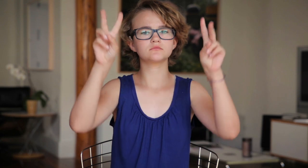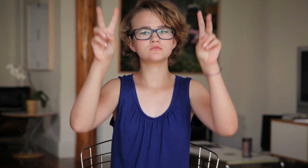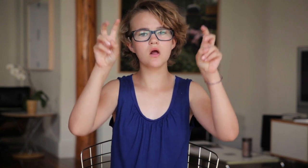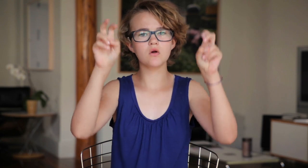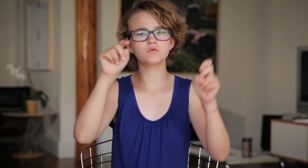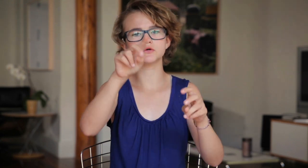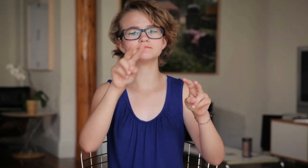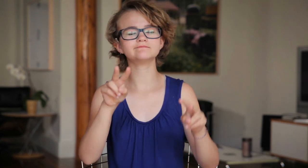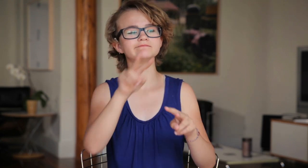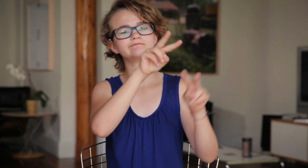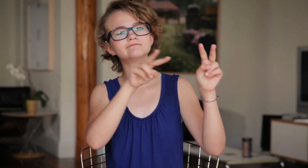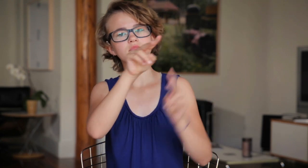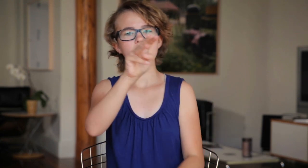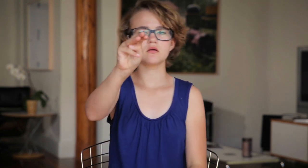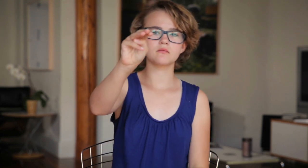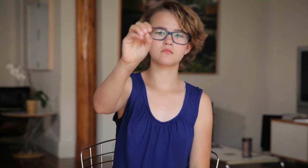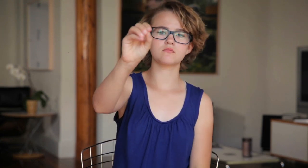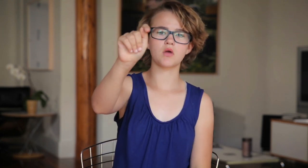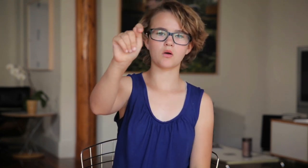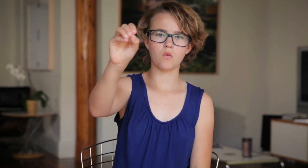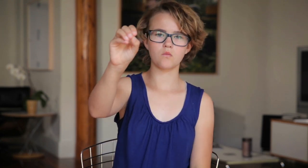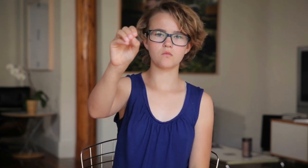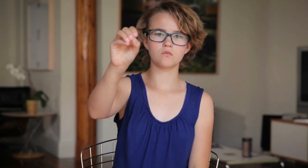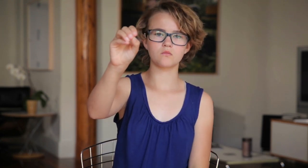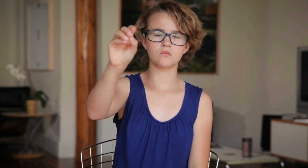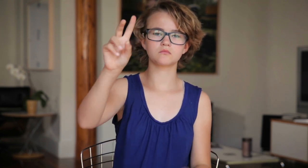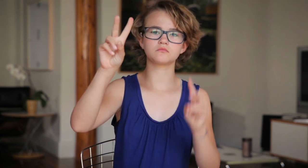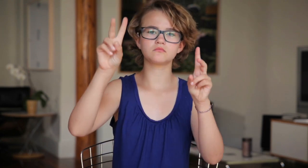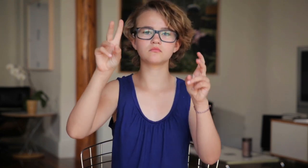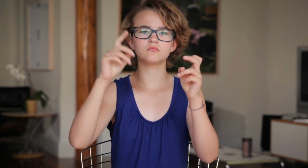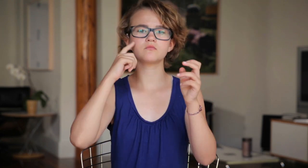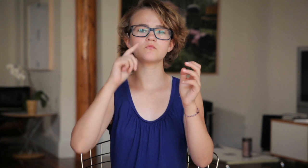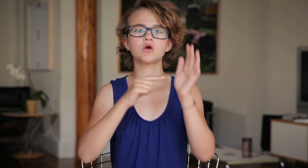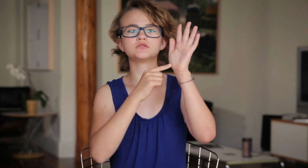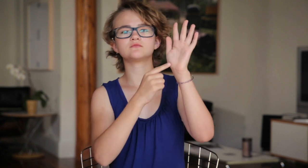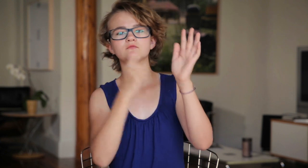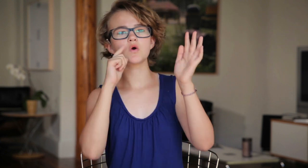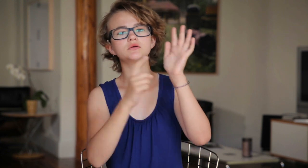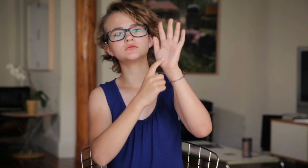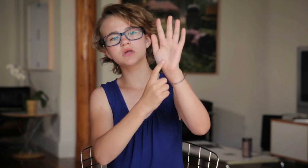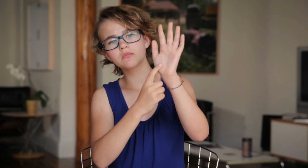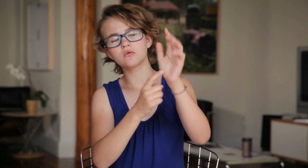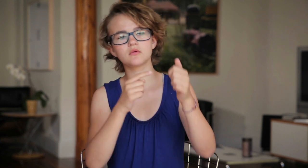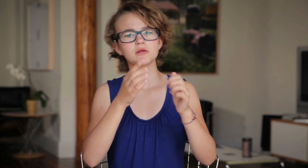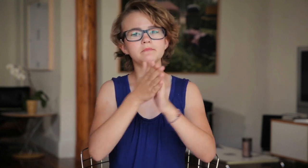What motto do you live by?